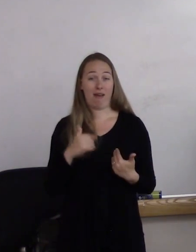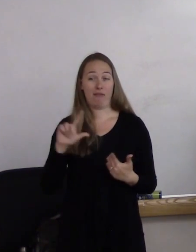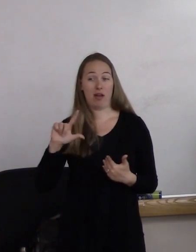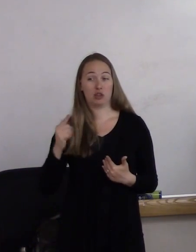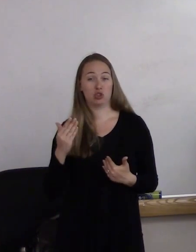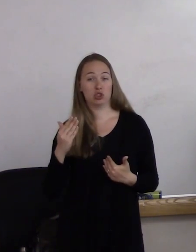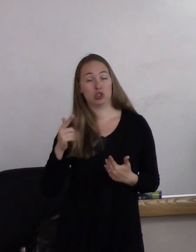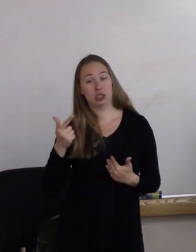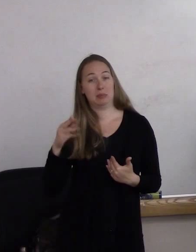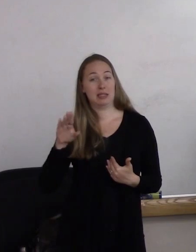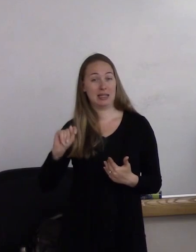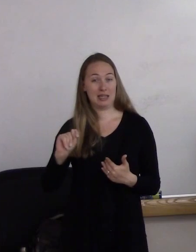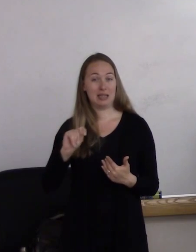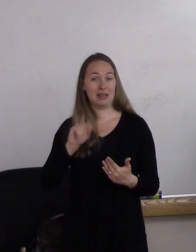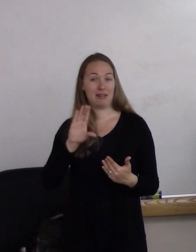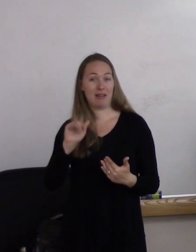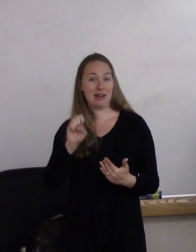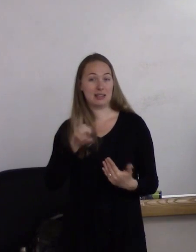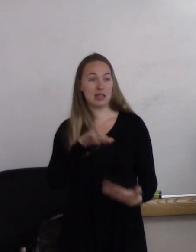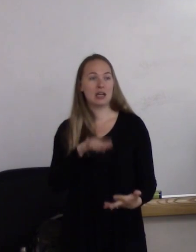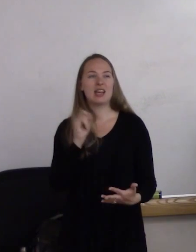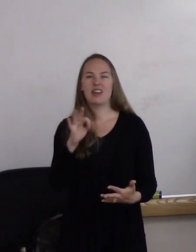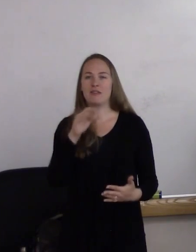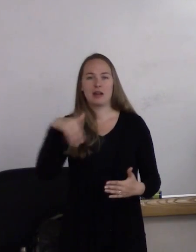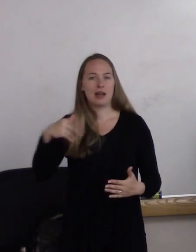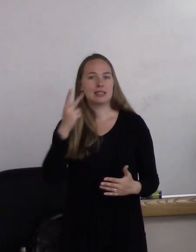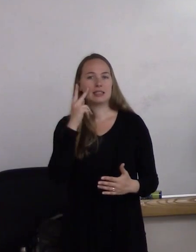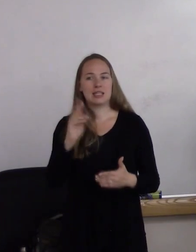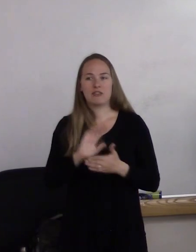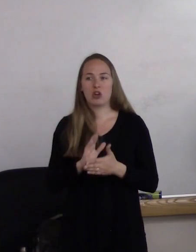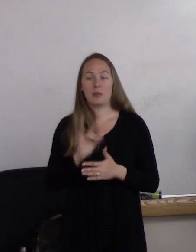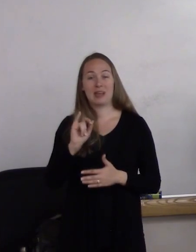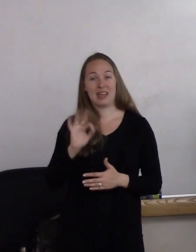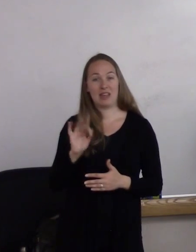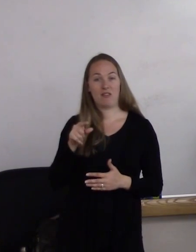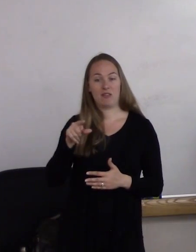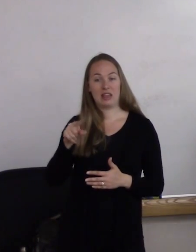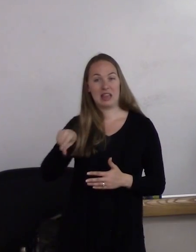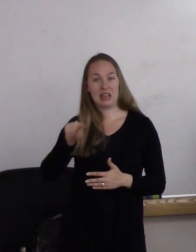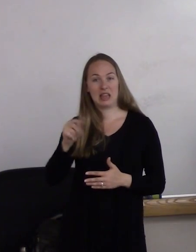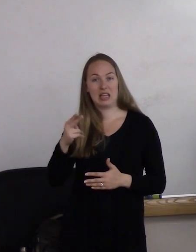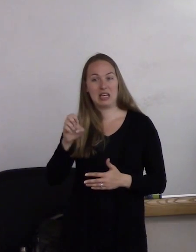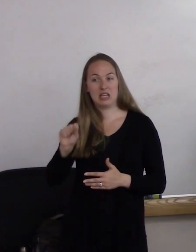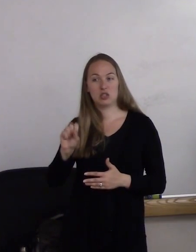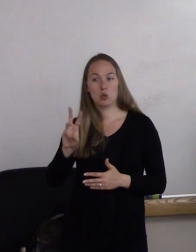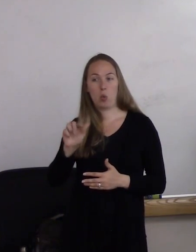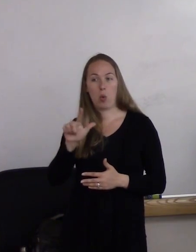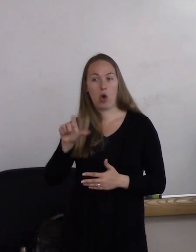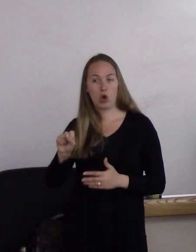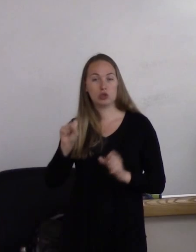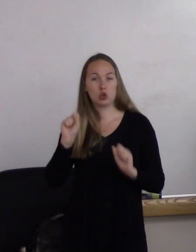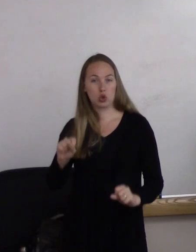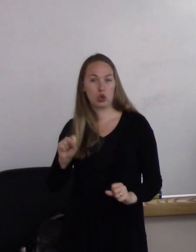If you haven't seen the film If These Walls Could Talk 2. Has anyone seen that film before? It's a pretty amazing film.